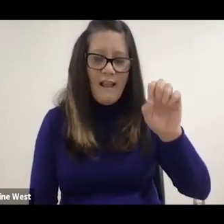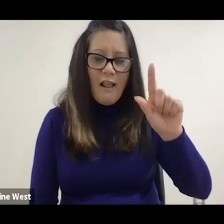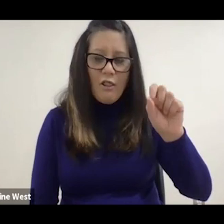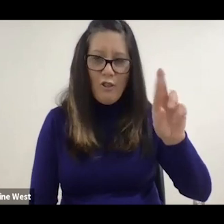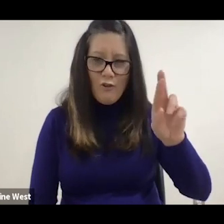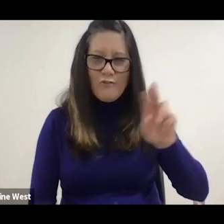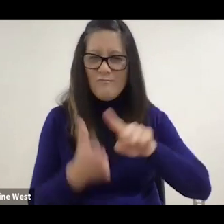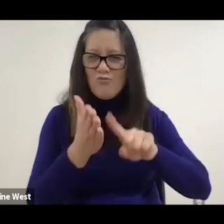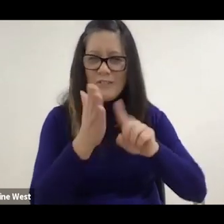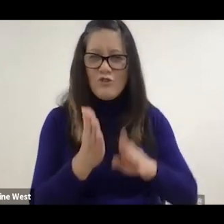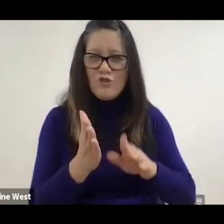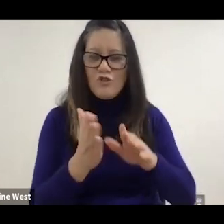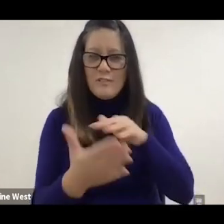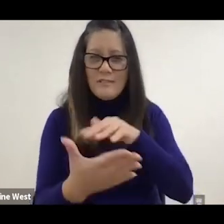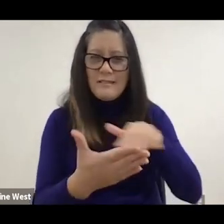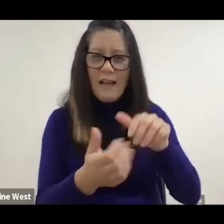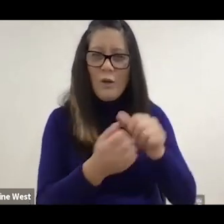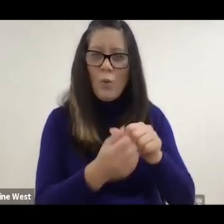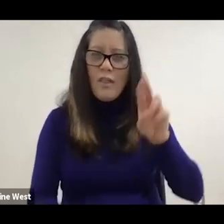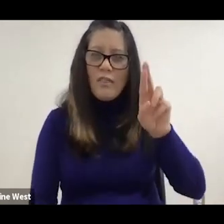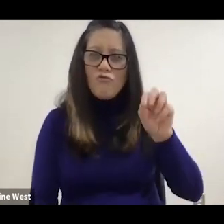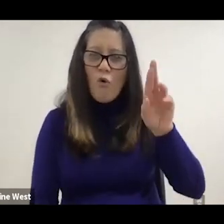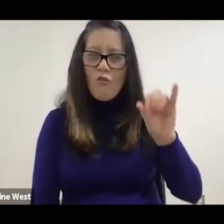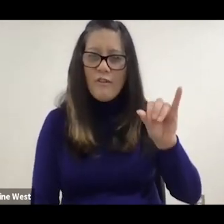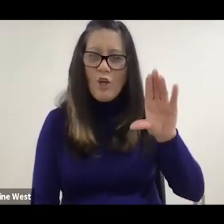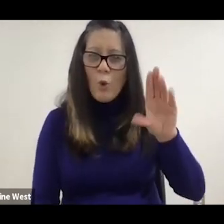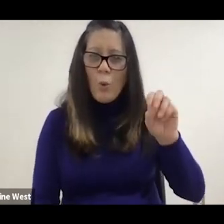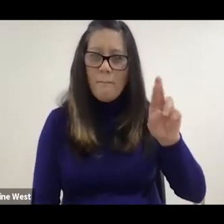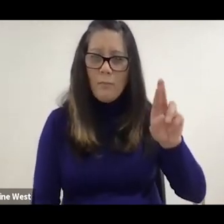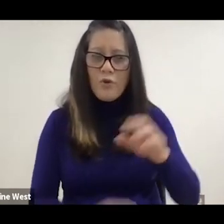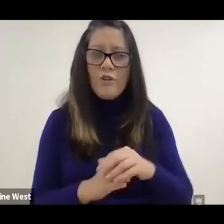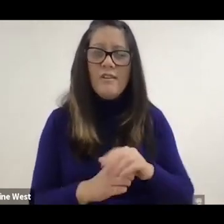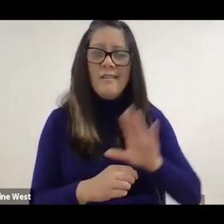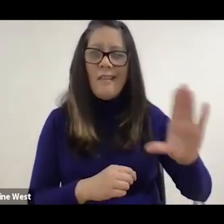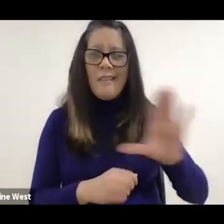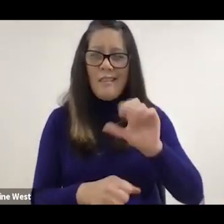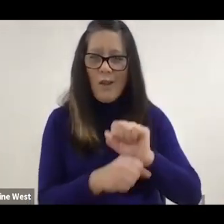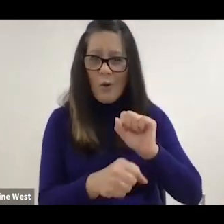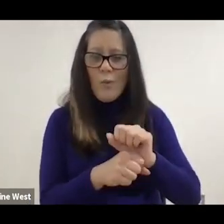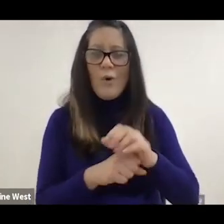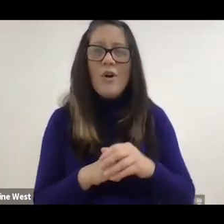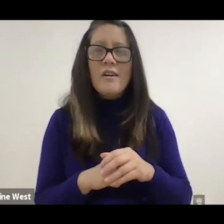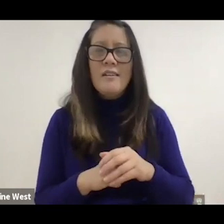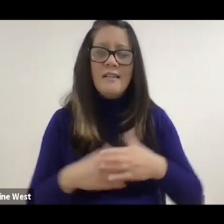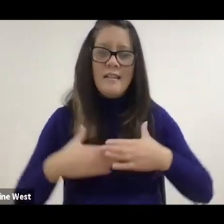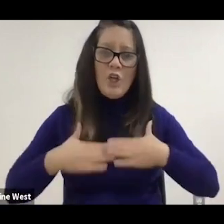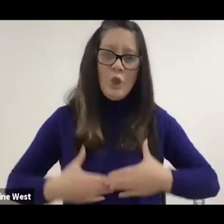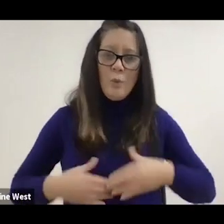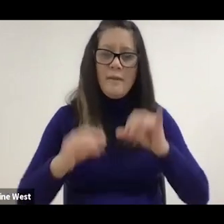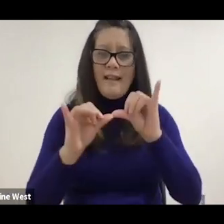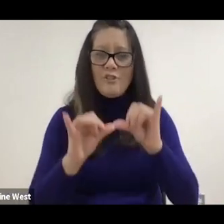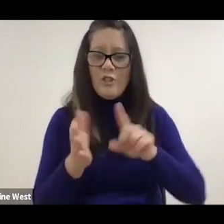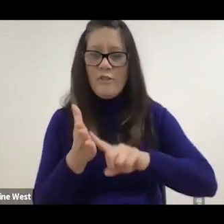researcher studying under Rory Cooper. Their team works out of the human Engineering Research Laboratories where they modeled and built the new chair,